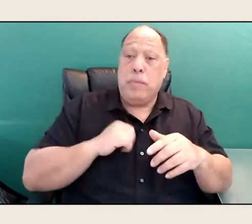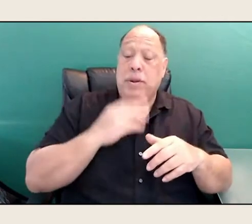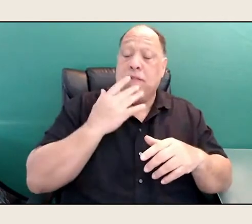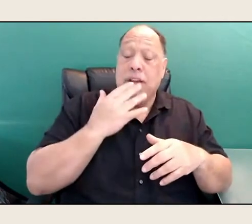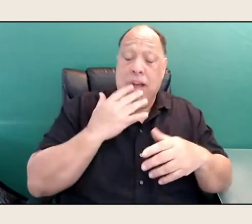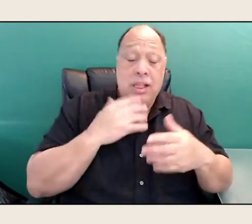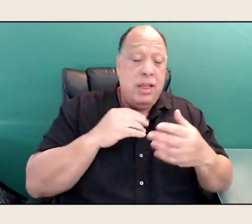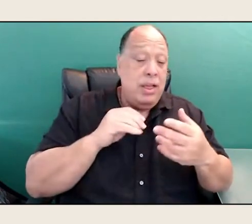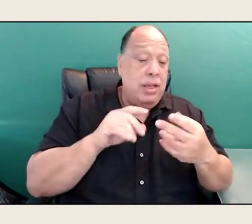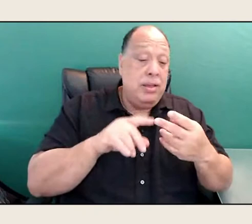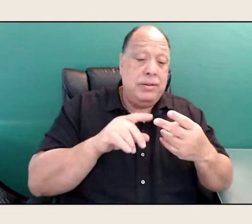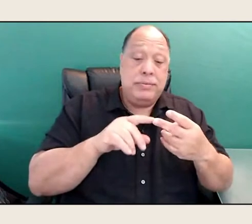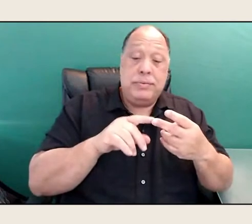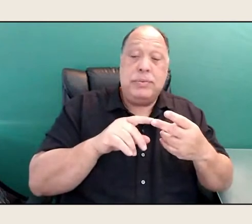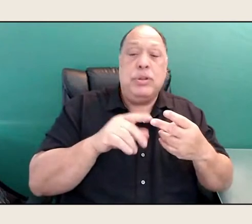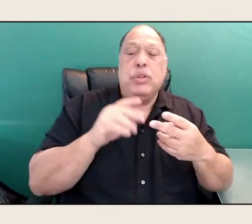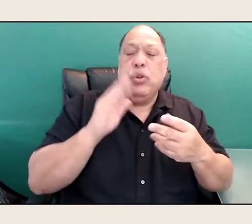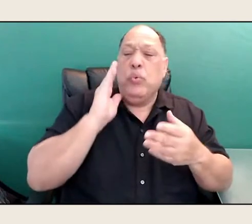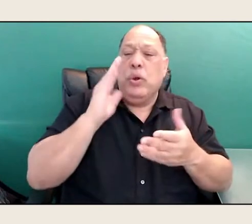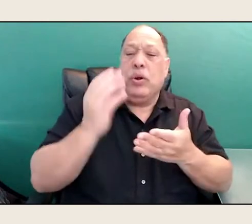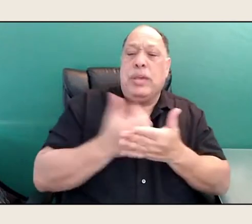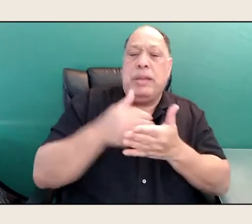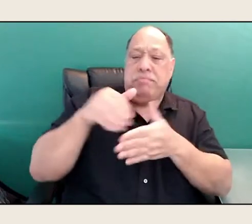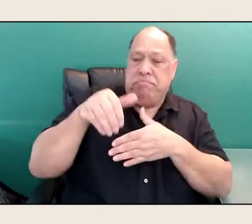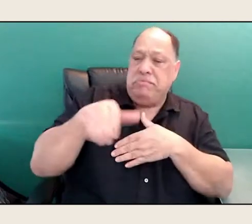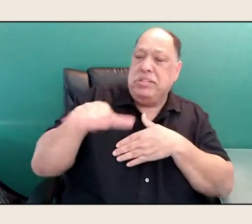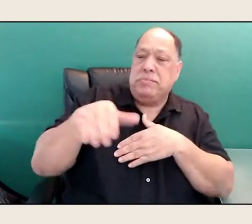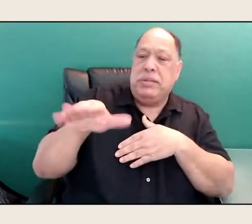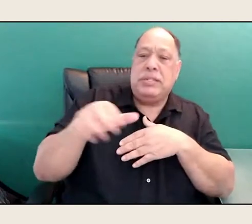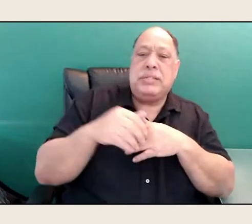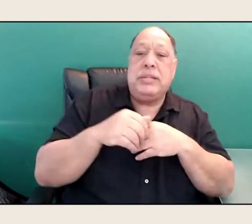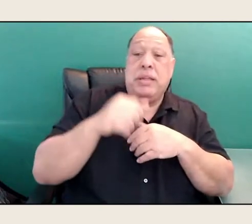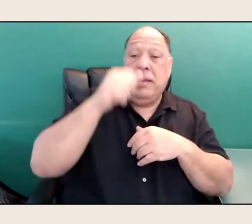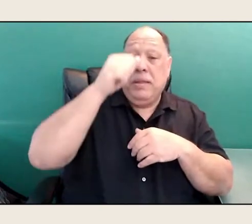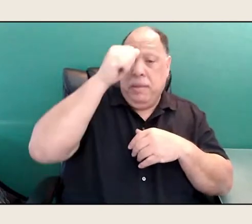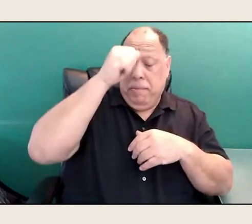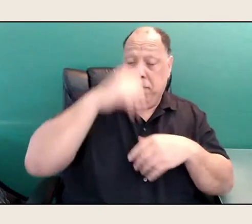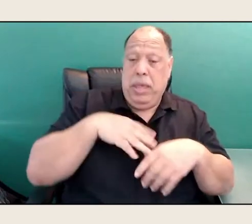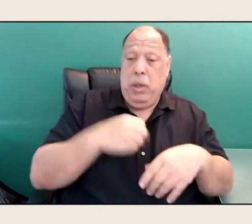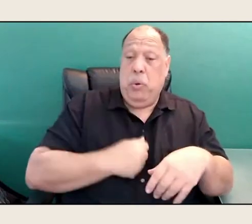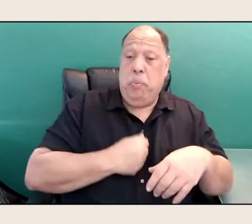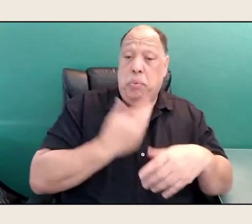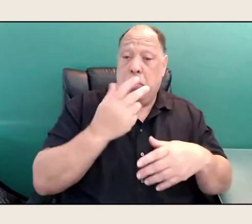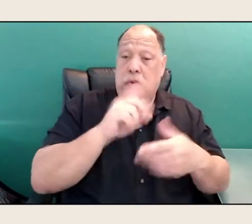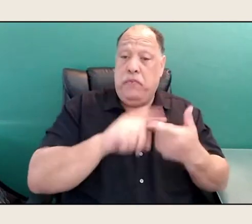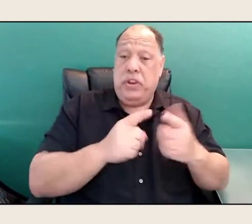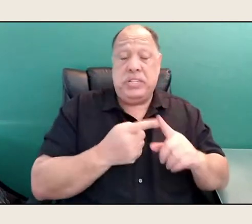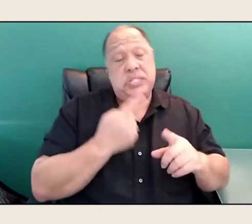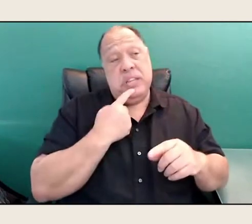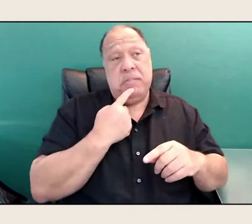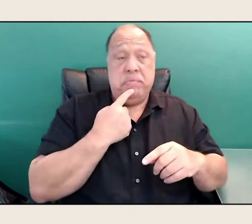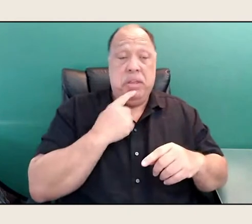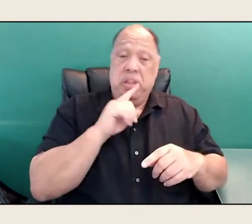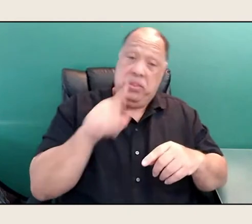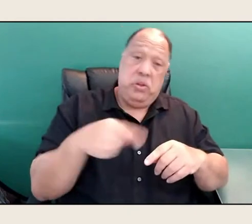you're gonna get dismissed. I had male poet friends, I've had say well the only reason you're getting published is because you're pretty.